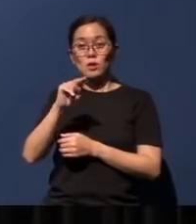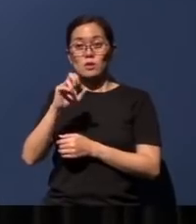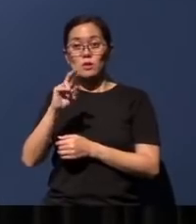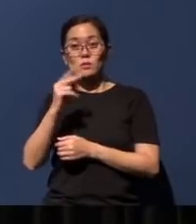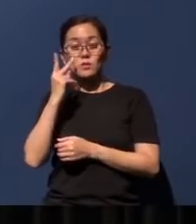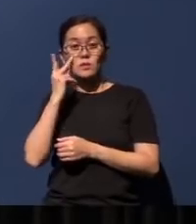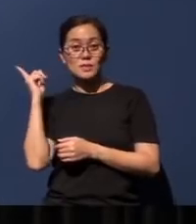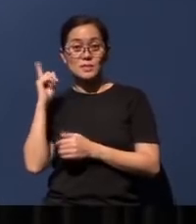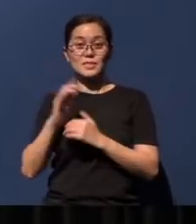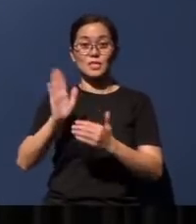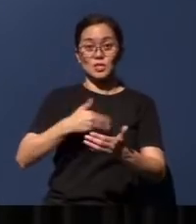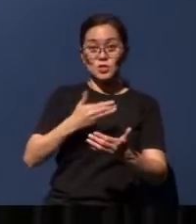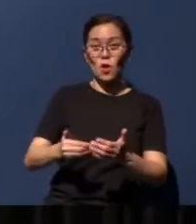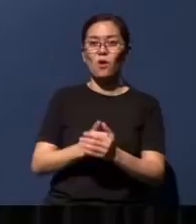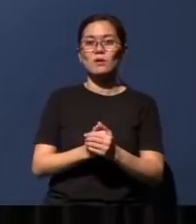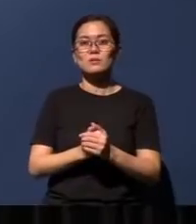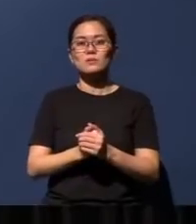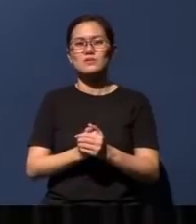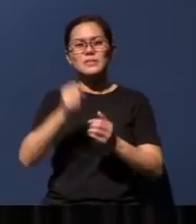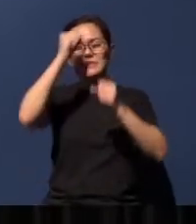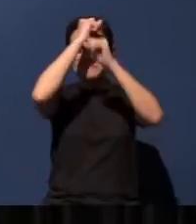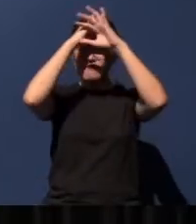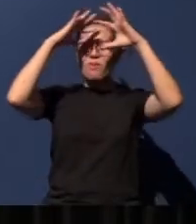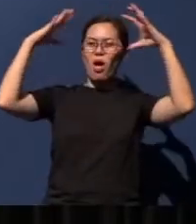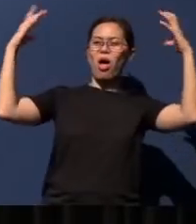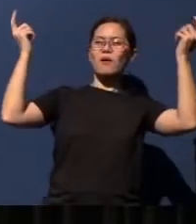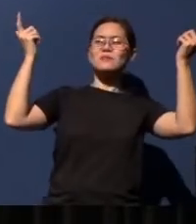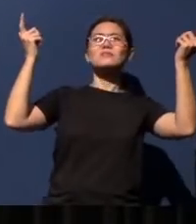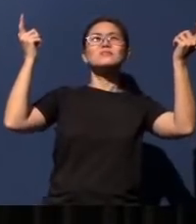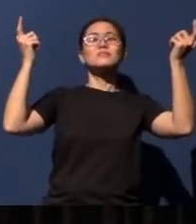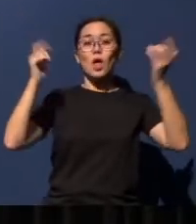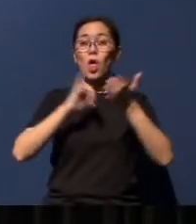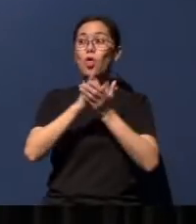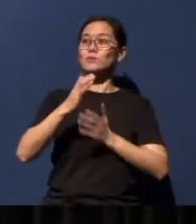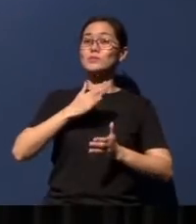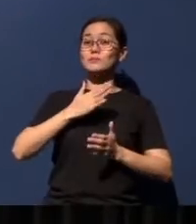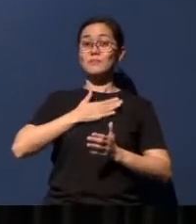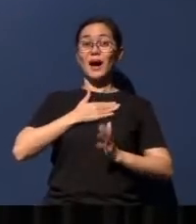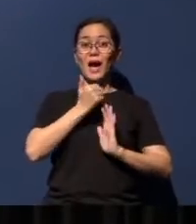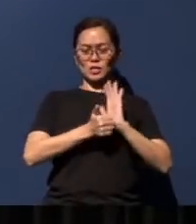picture. Yes, that's right. 'Imagine'. You know, those of you in my age group, you know this song.